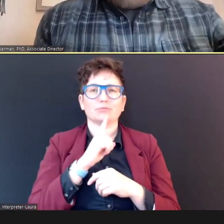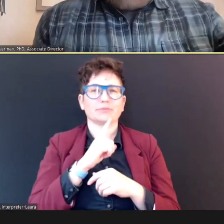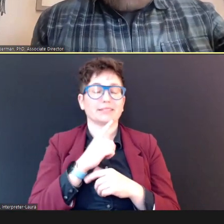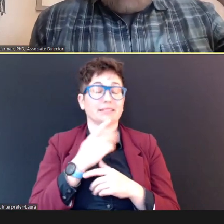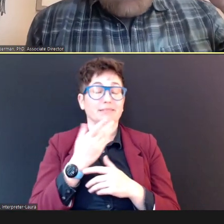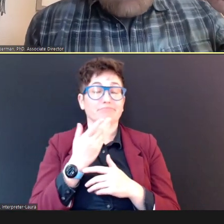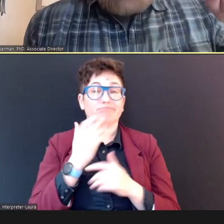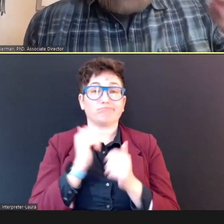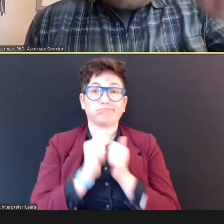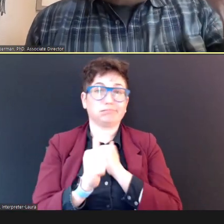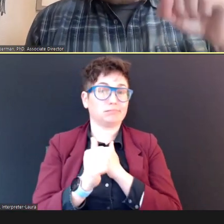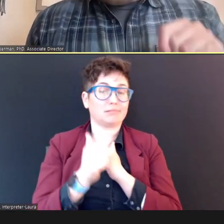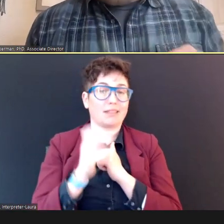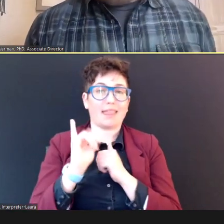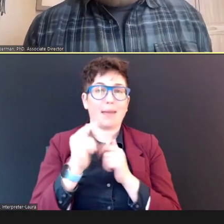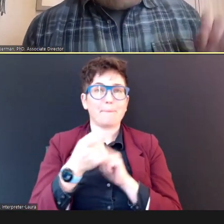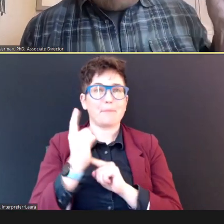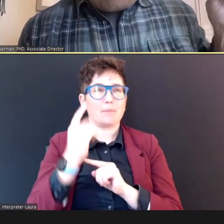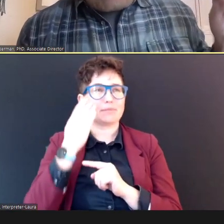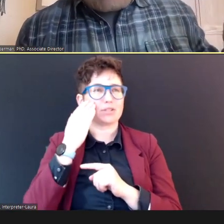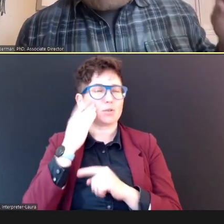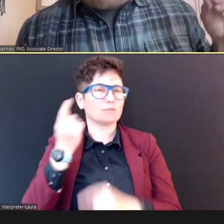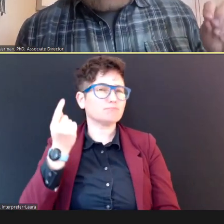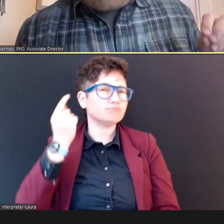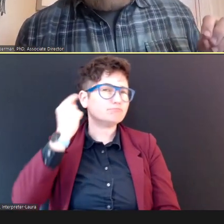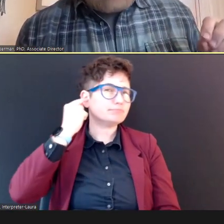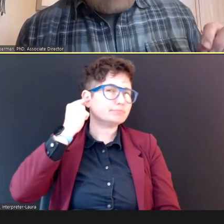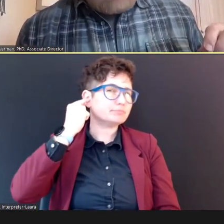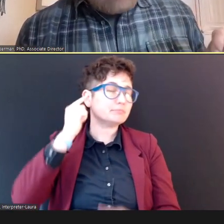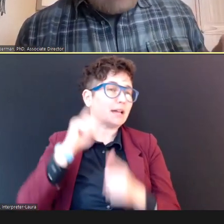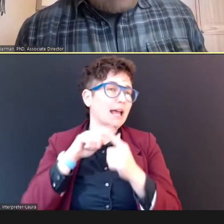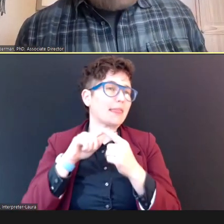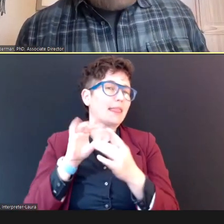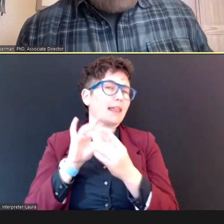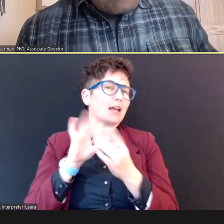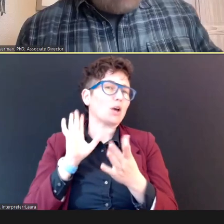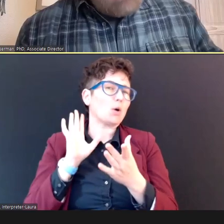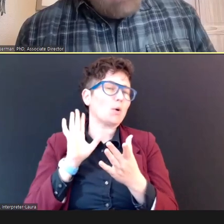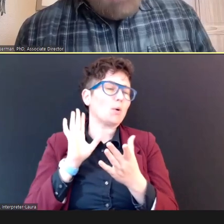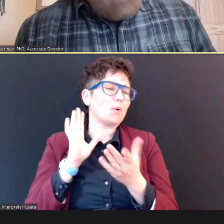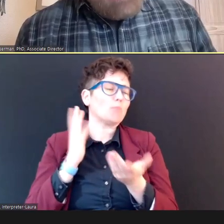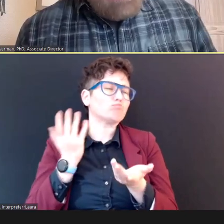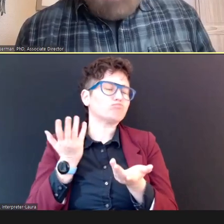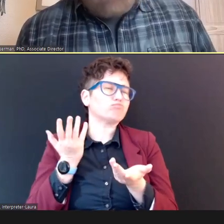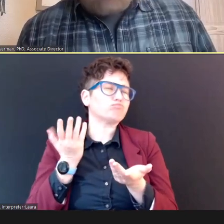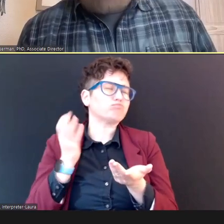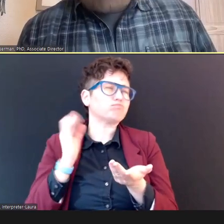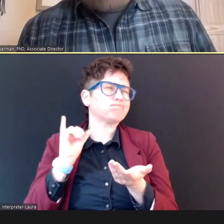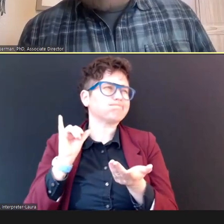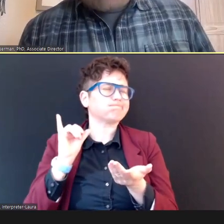past this moment where we are putting the probe in the ear and letting go, and, you know, there's all these people saying, "It